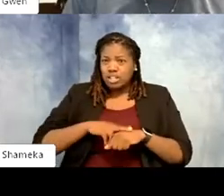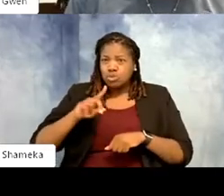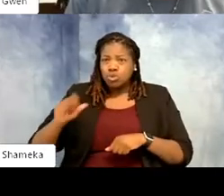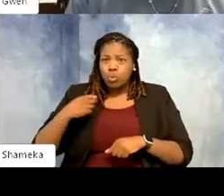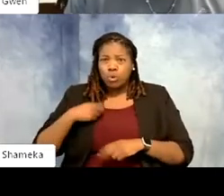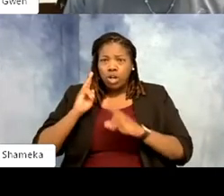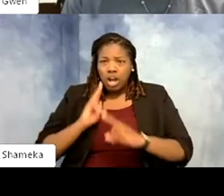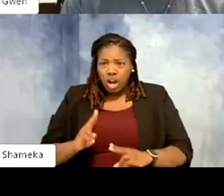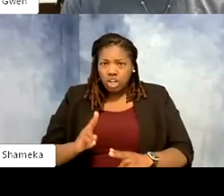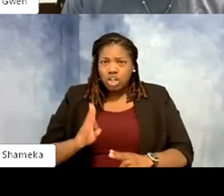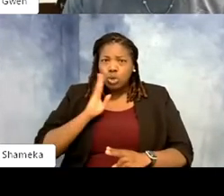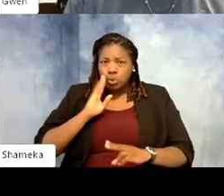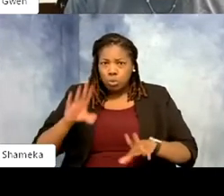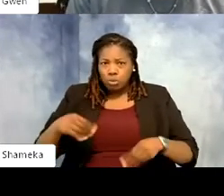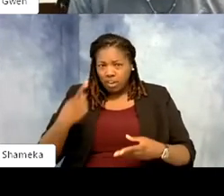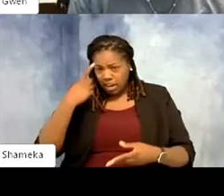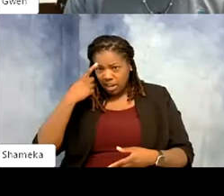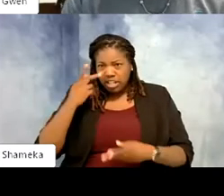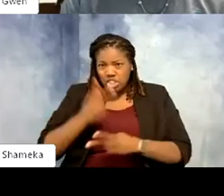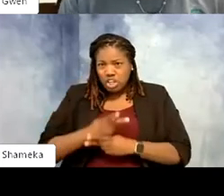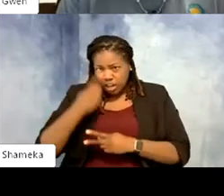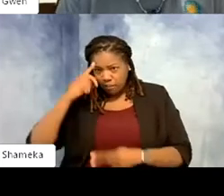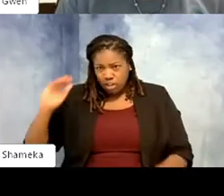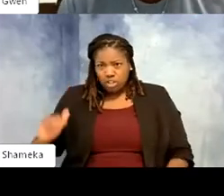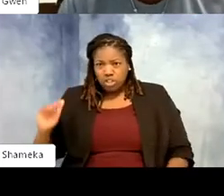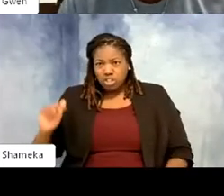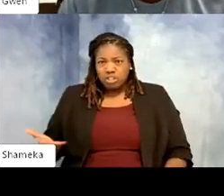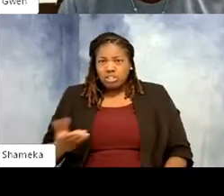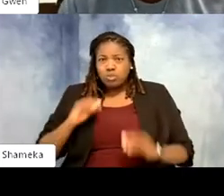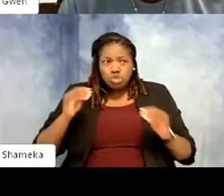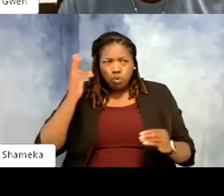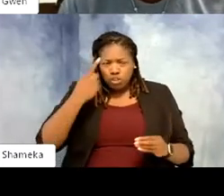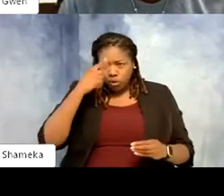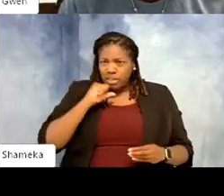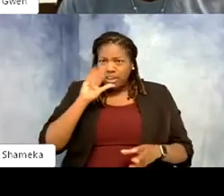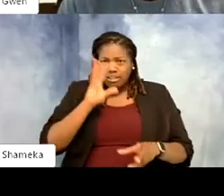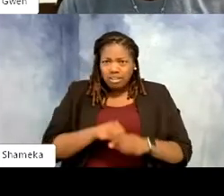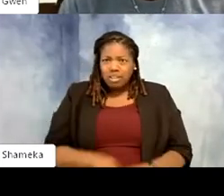the voucher for your kid. There's no reason for me not to go. So I felt like National Zoo